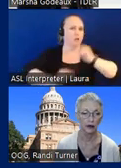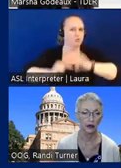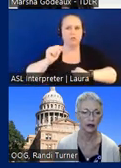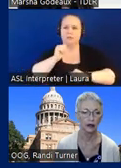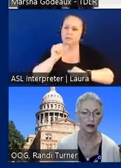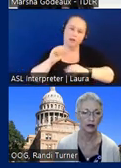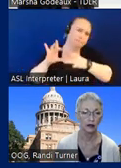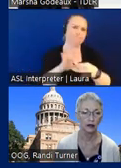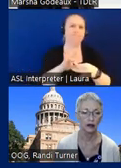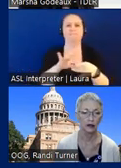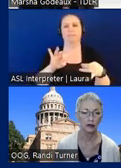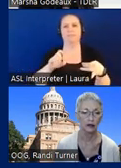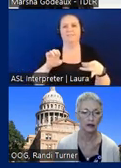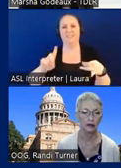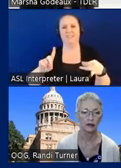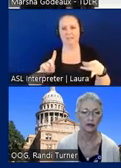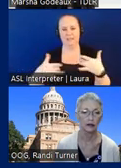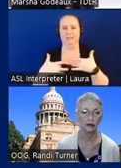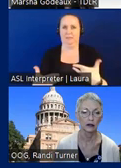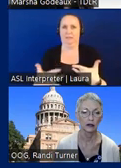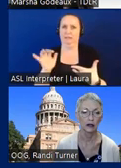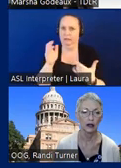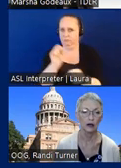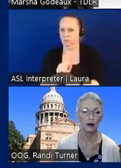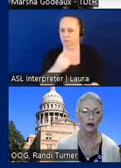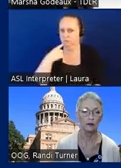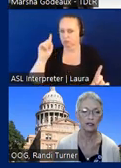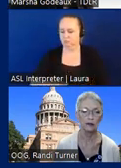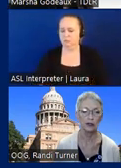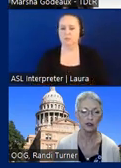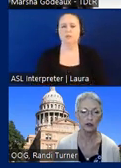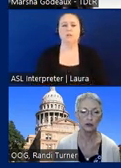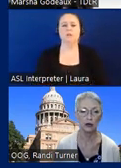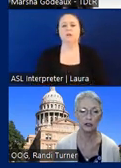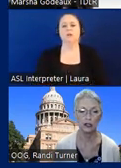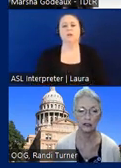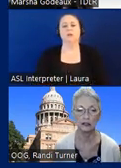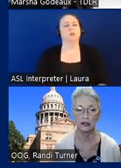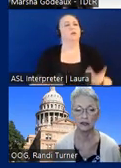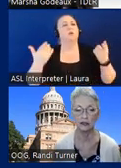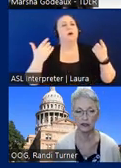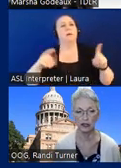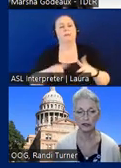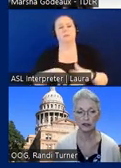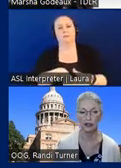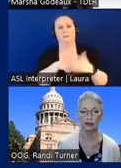okay for the most part that that theory works what happens if the initial project is under 50 000 and